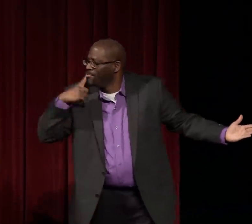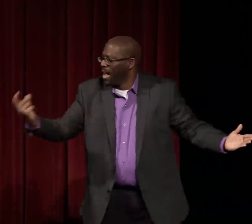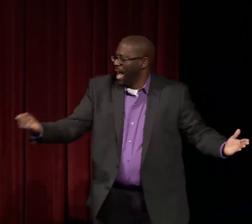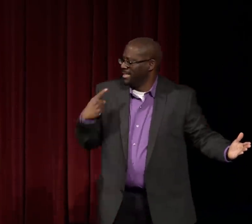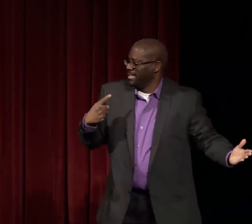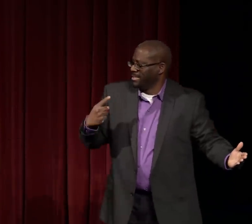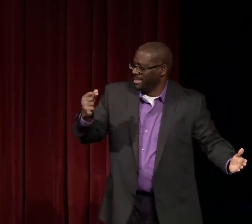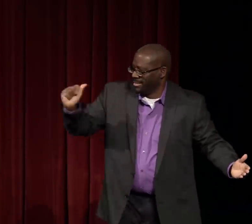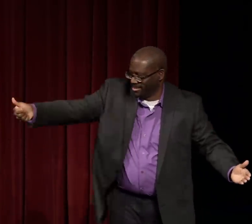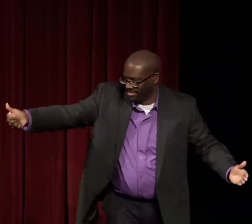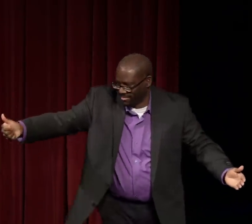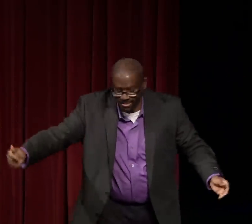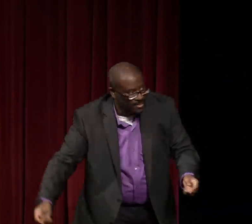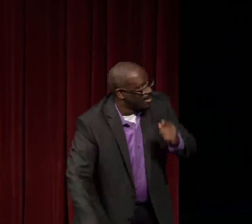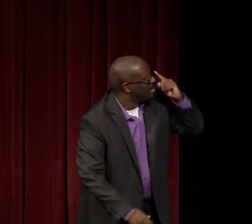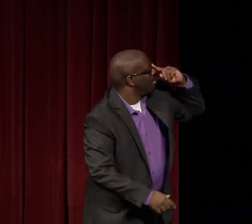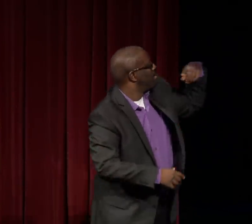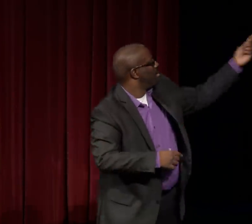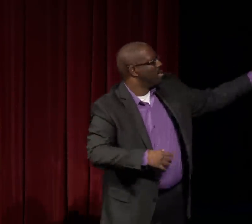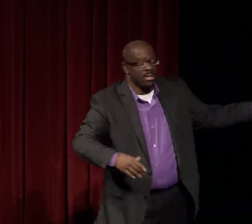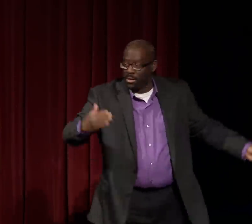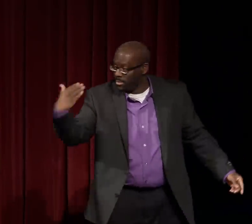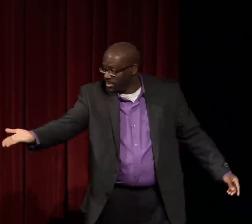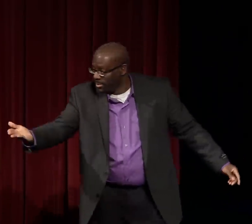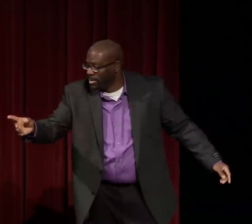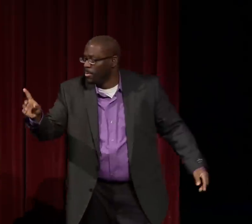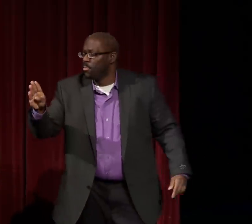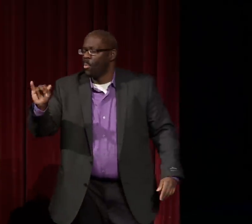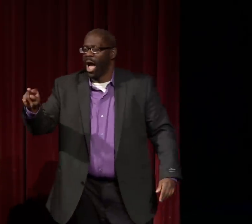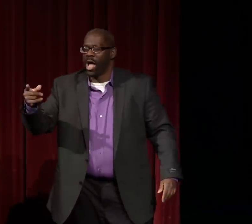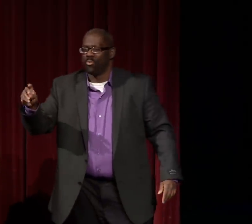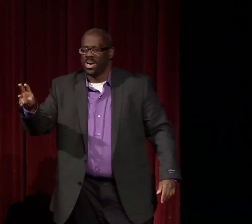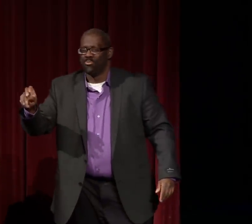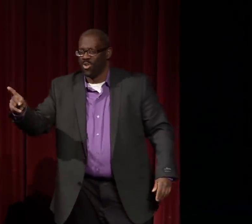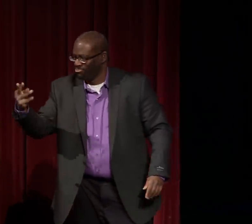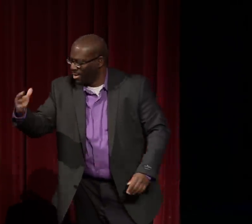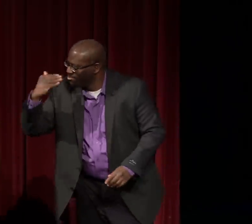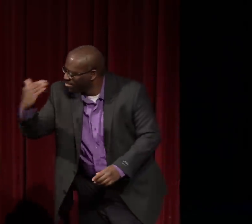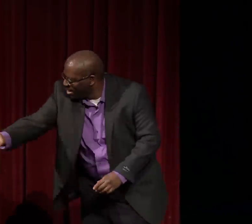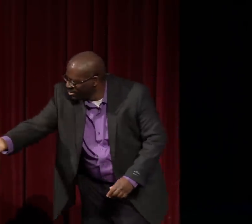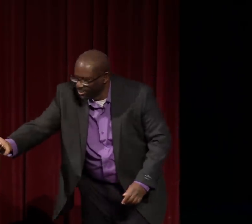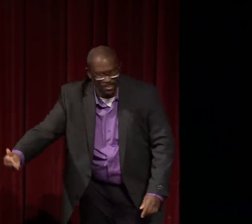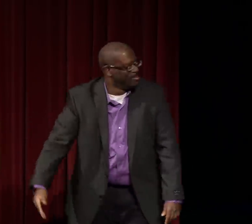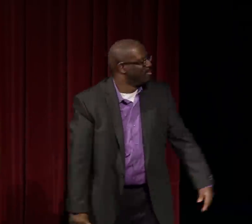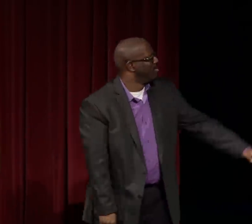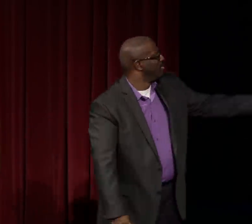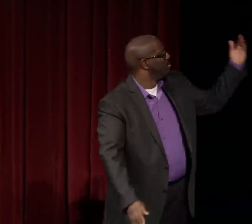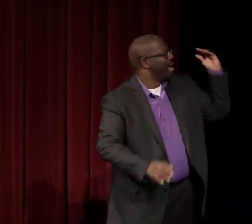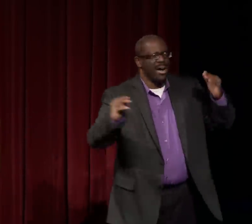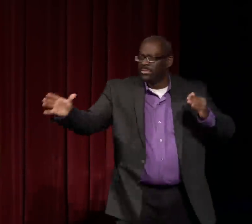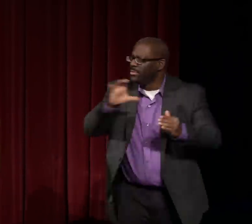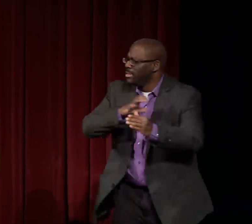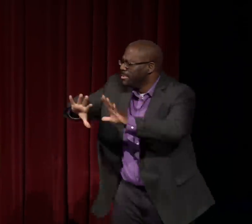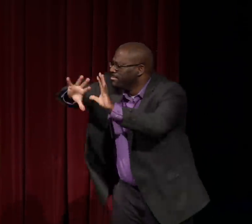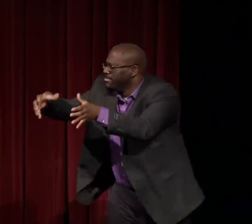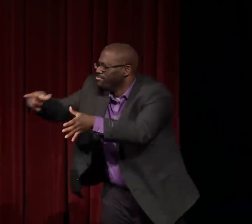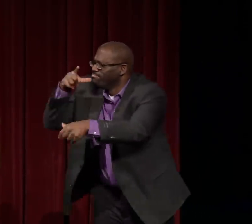And I want to thank you Dr. Bienvenu and Brian Griswald, thank you as well.